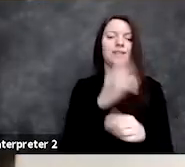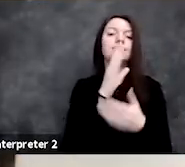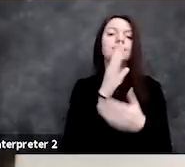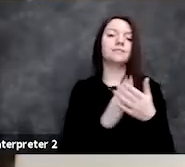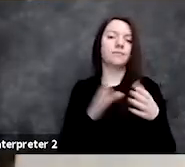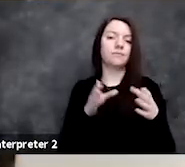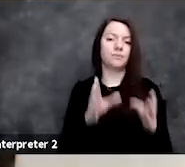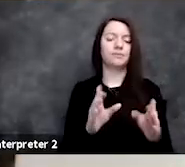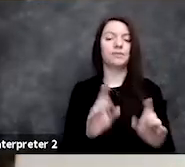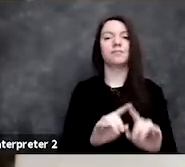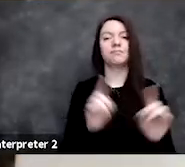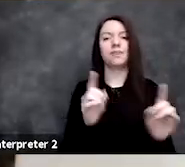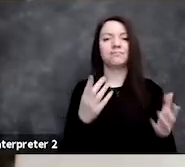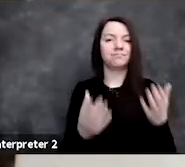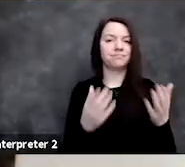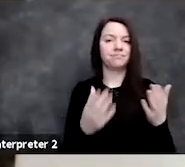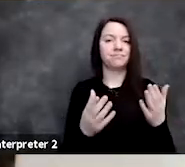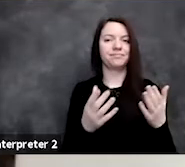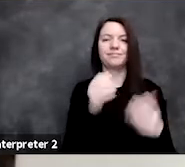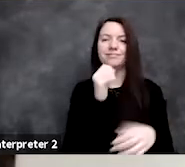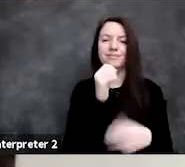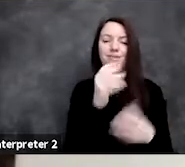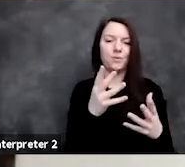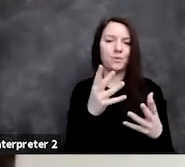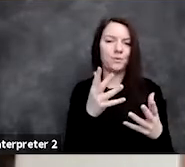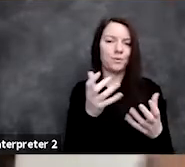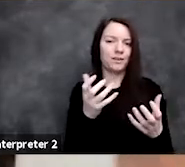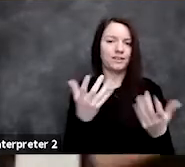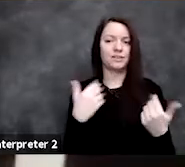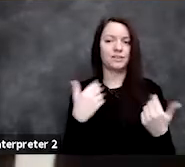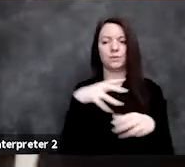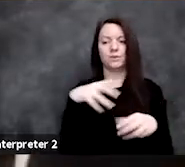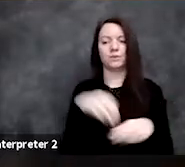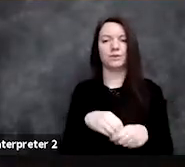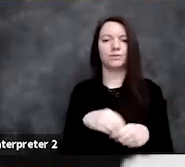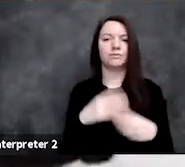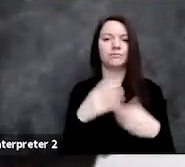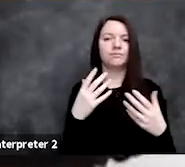But we probably don't want to have a race sort of token